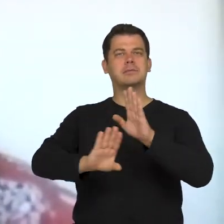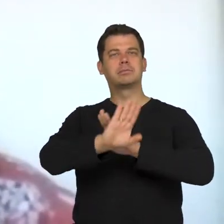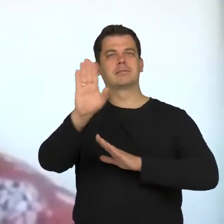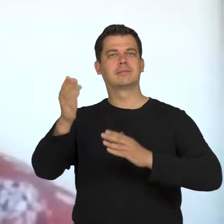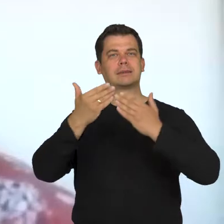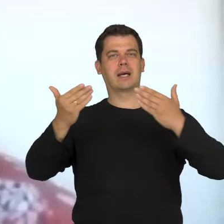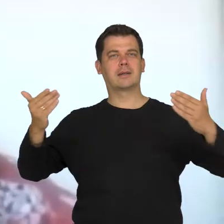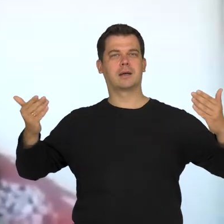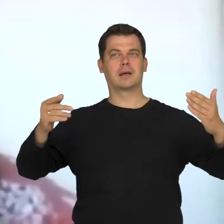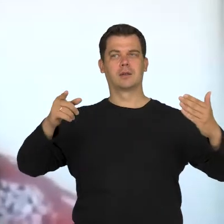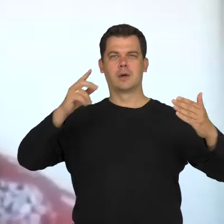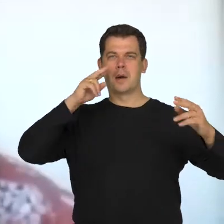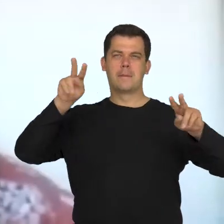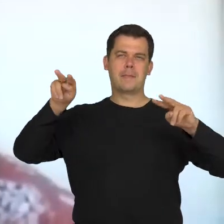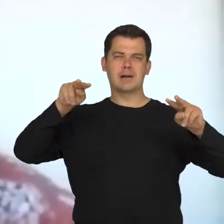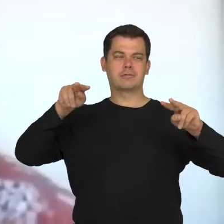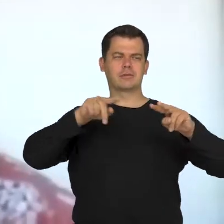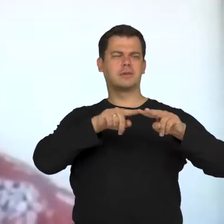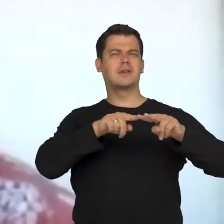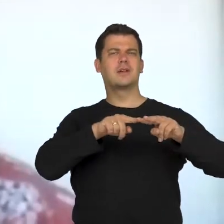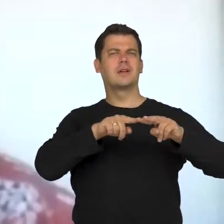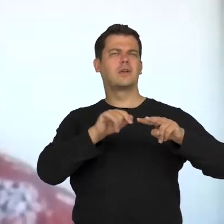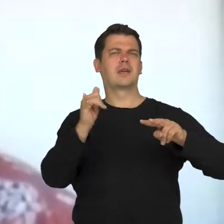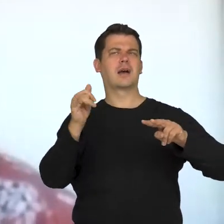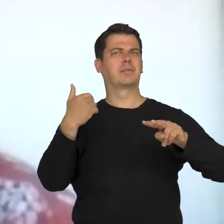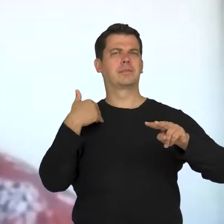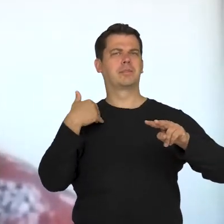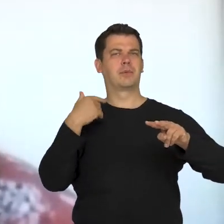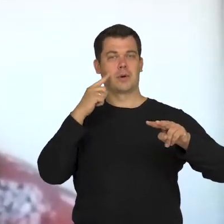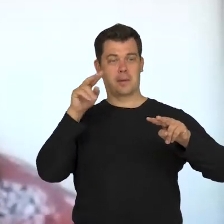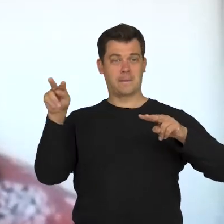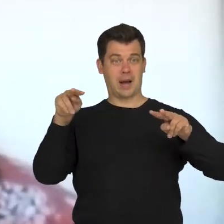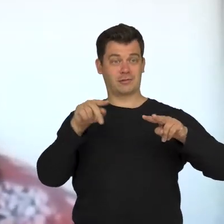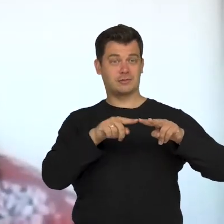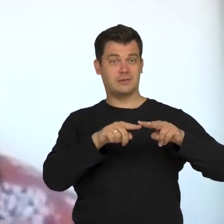and what looks are a part of it?